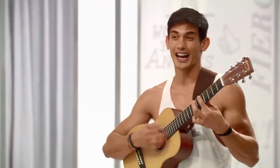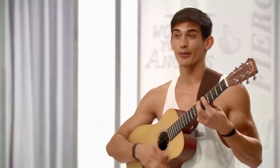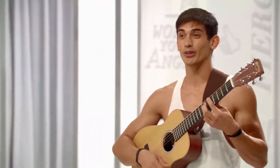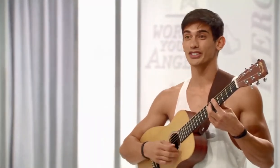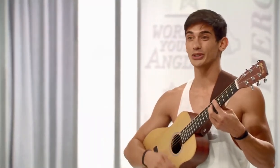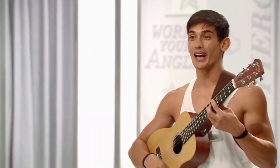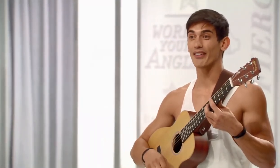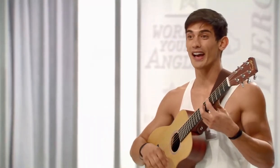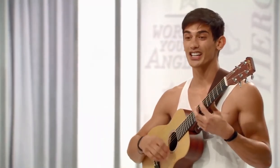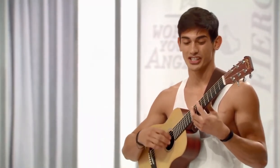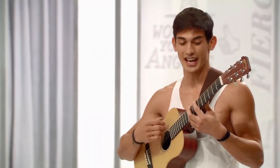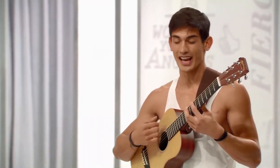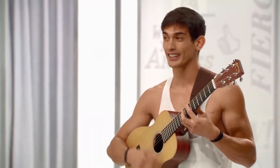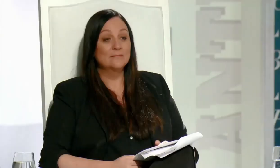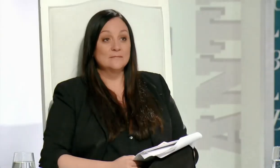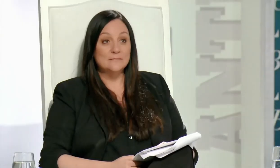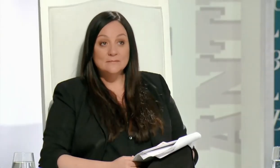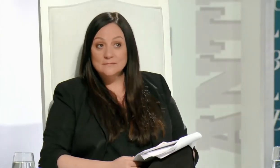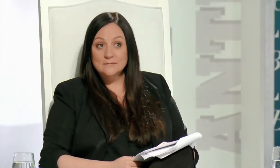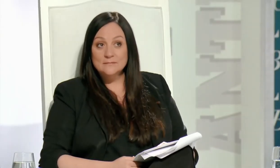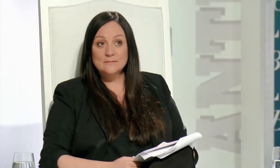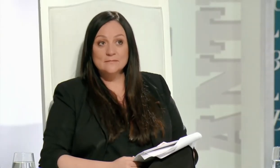*reggae rapping* I really do have #WhatItTakes